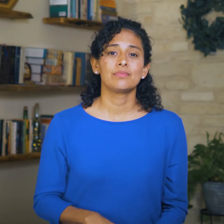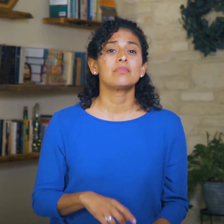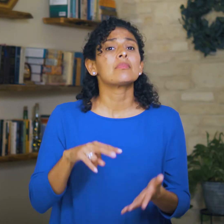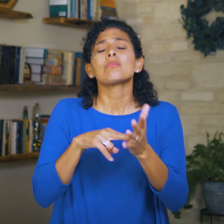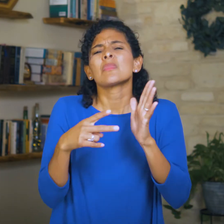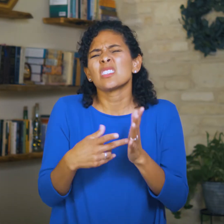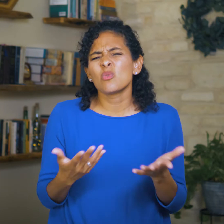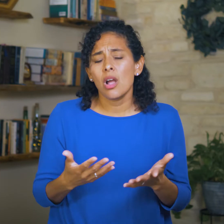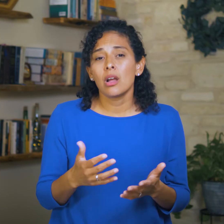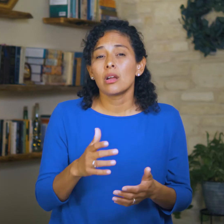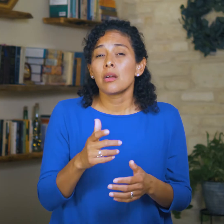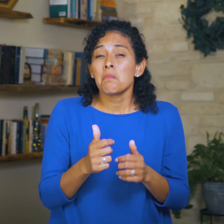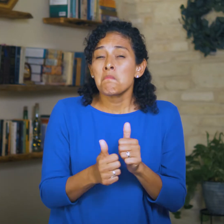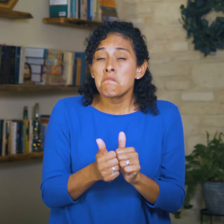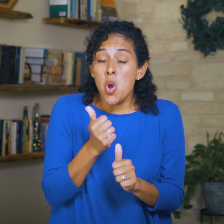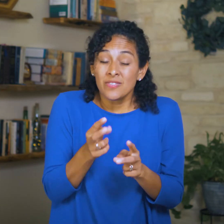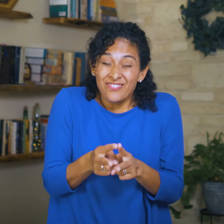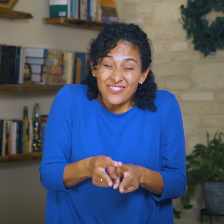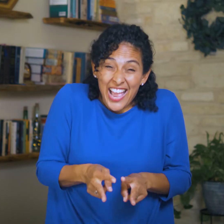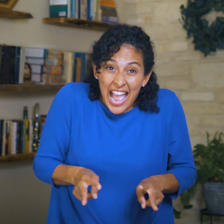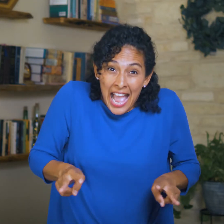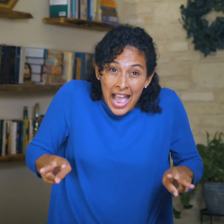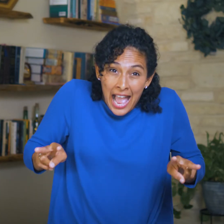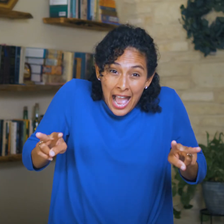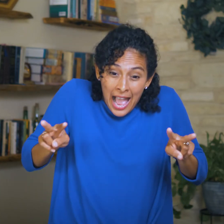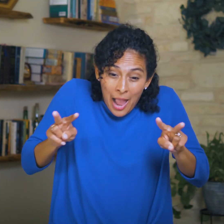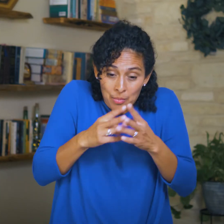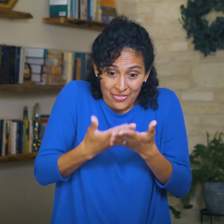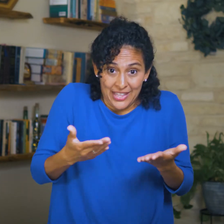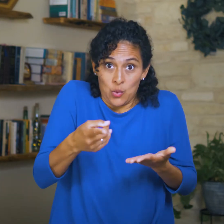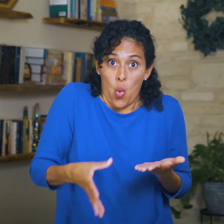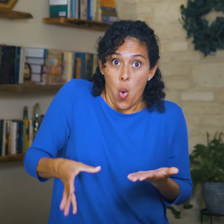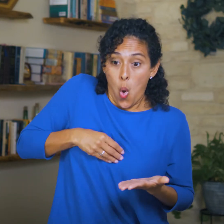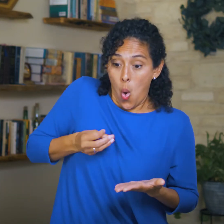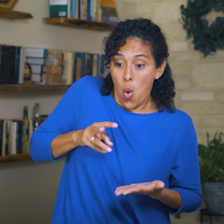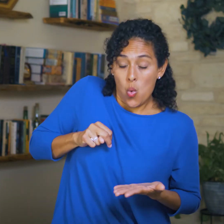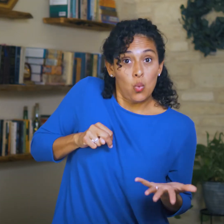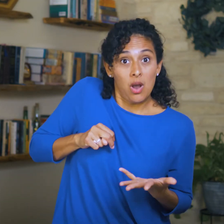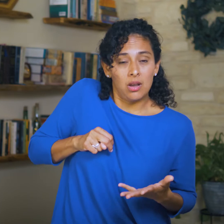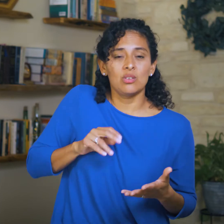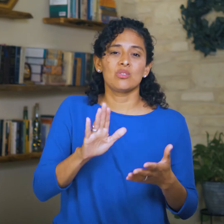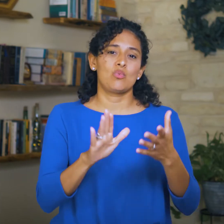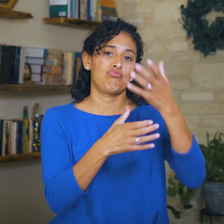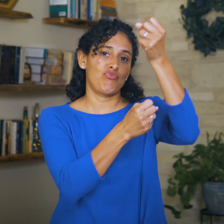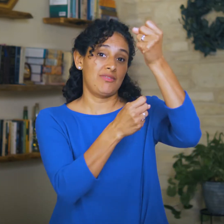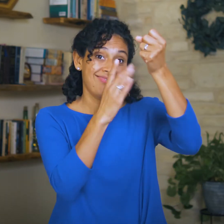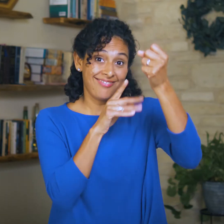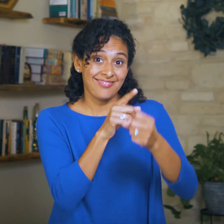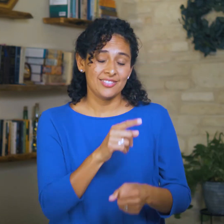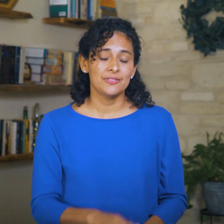In other words, the most valuable thing you have is your trust in God.